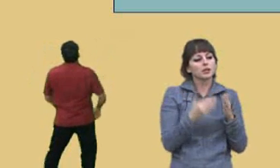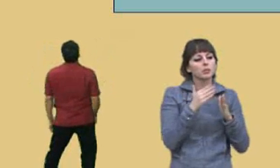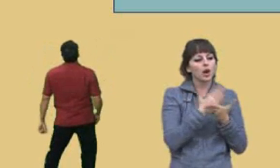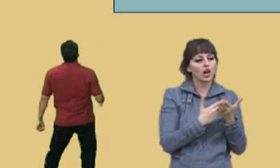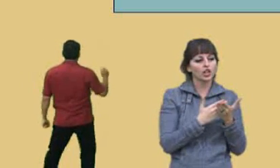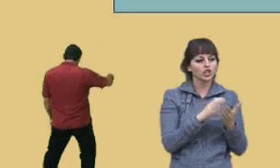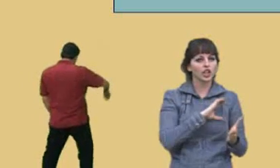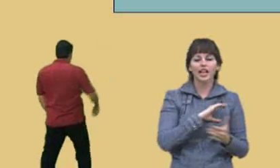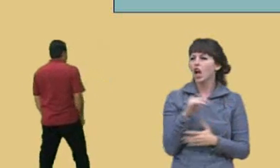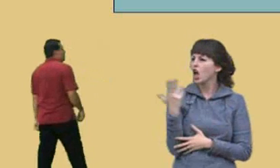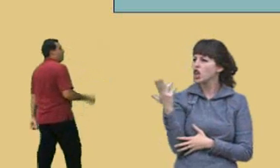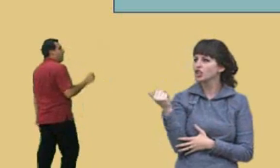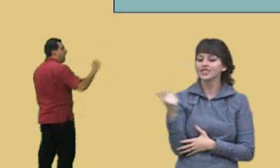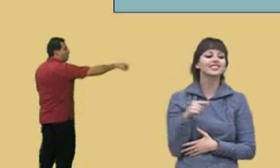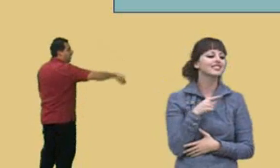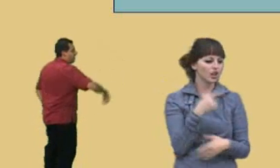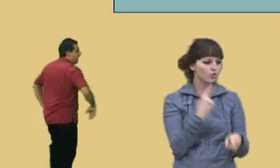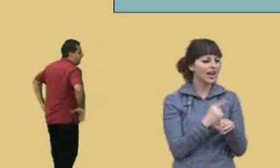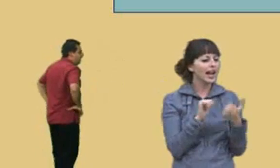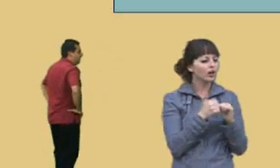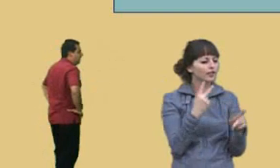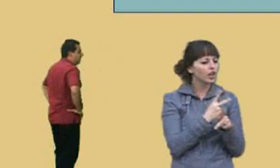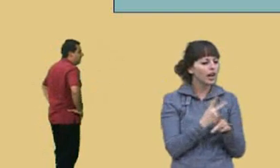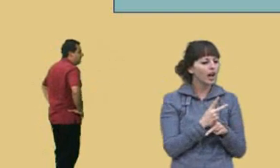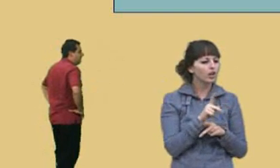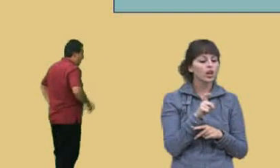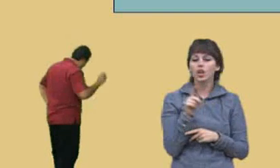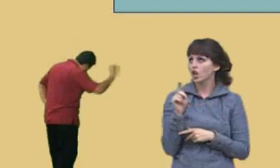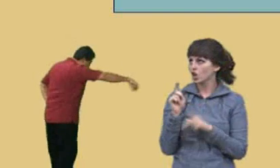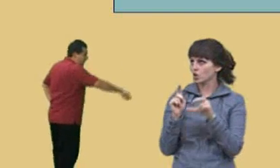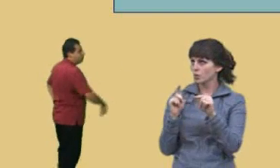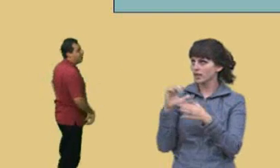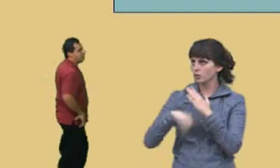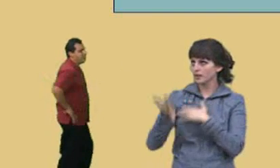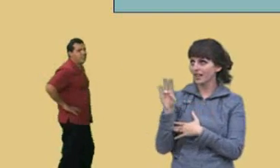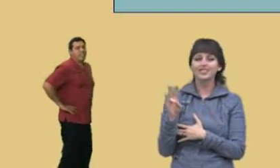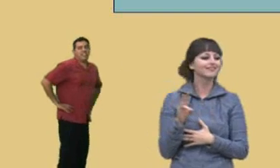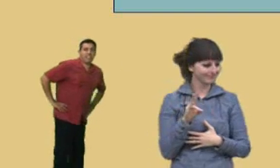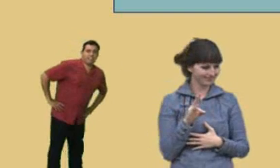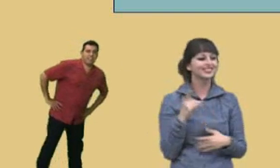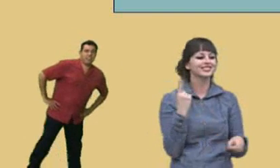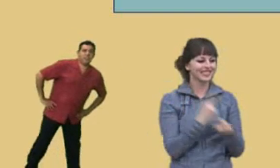Charlie: 13. Professor Perez: That's right. How did you get that? Charlie: 20 subtract 7. Professor Perez: 20 subtract 7, that's good, okay.